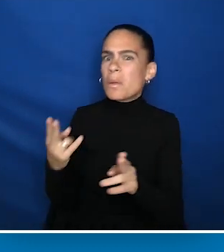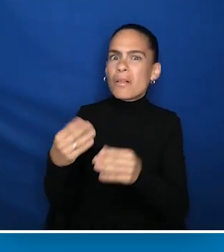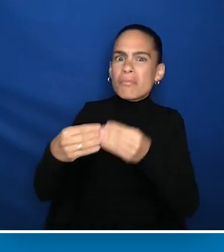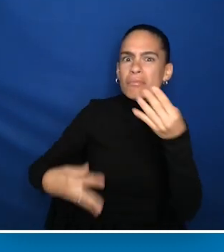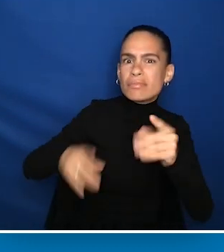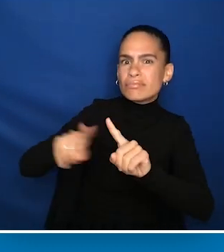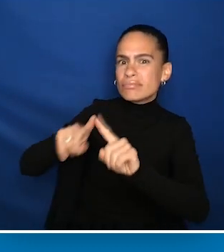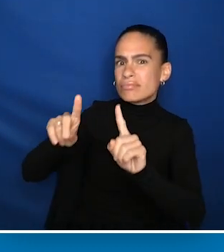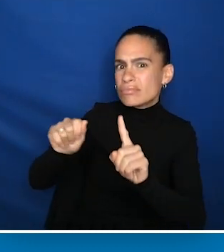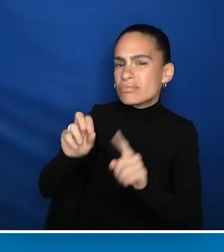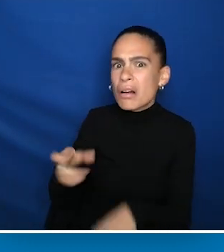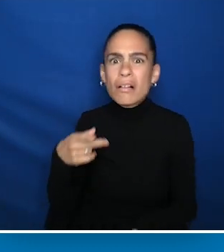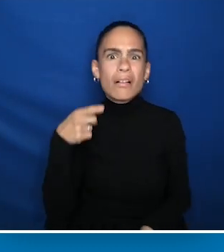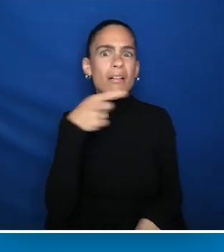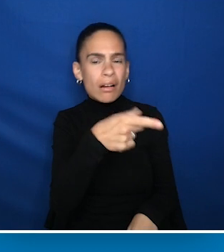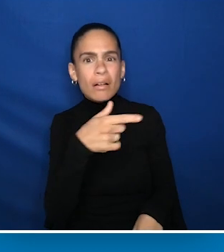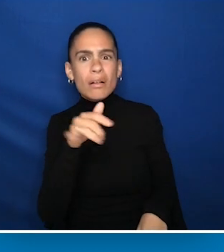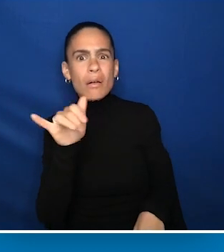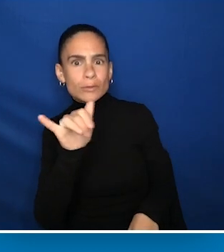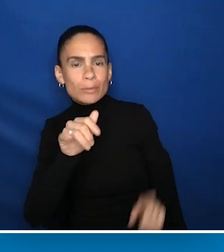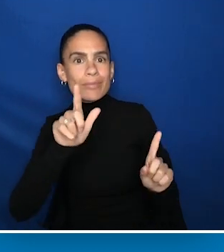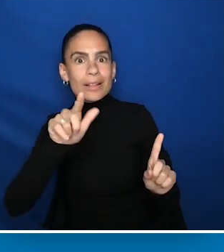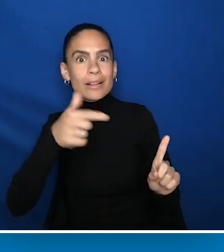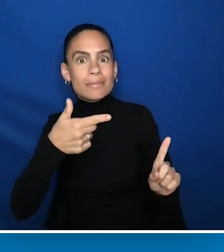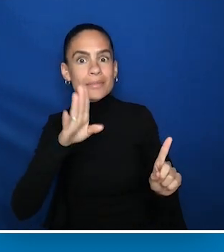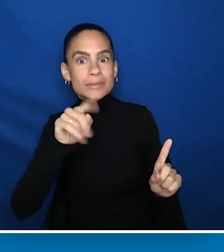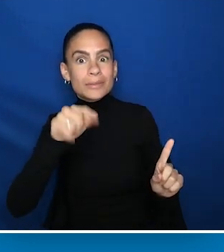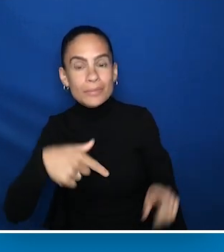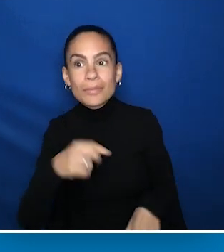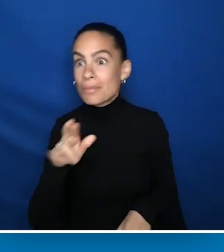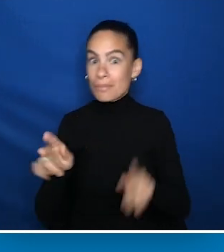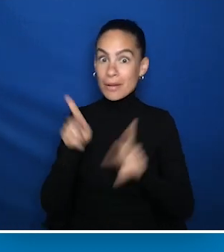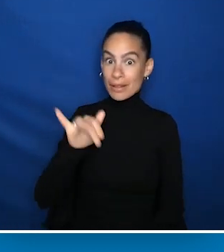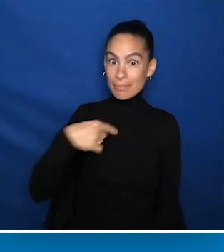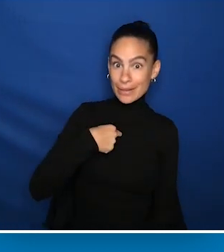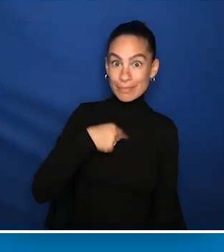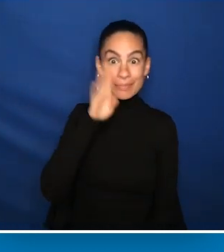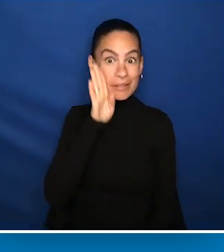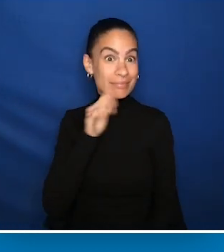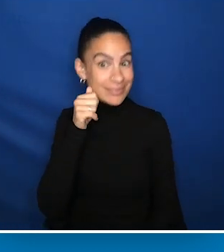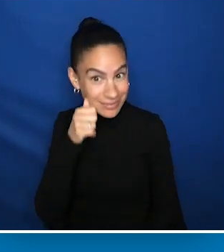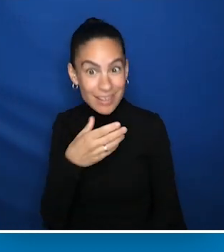Our friends with a disability who also are LGBTQ. Our friends like me who have brown skin and a disability.